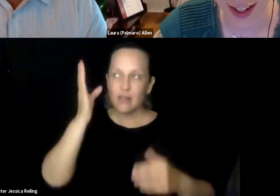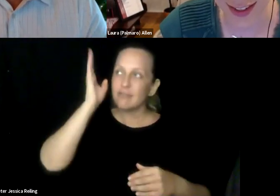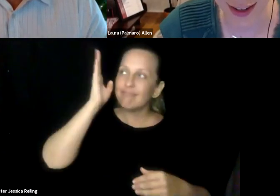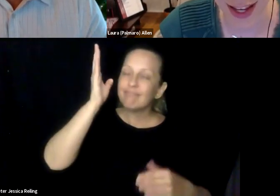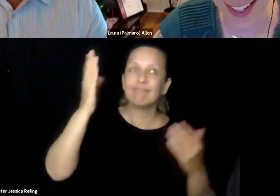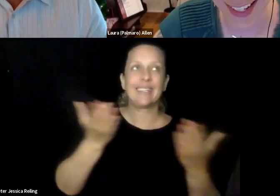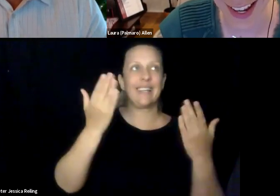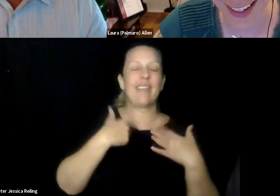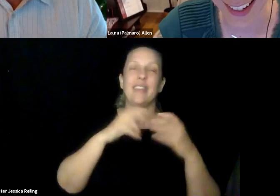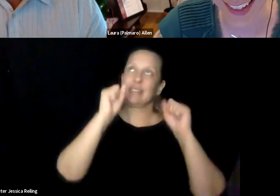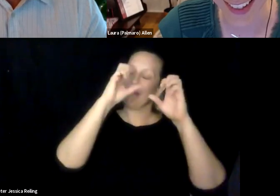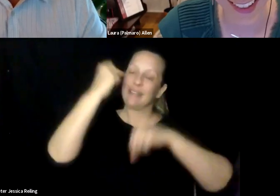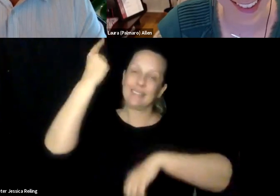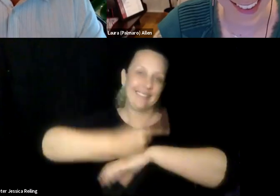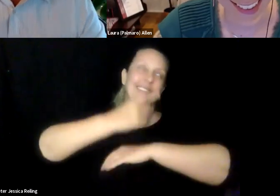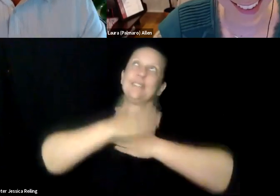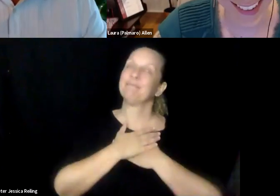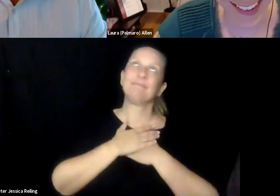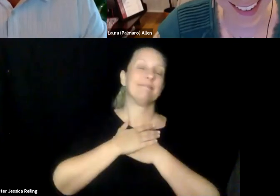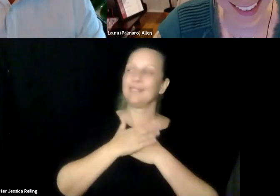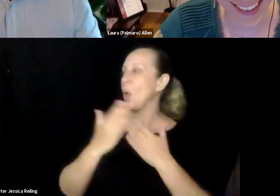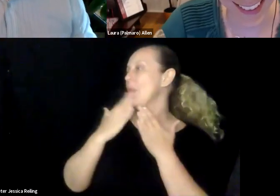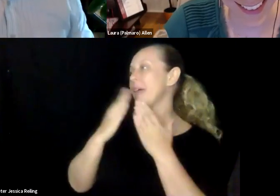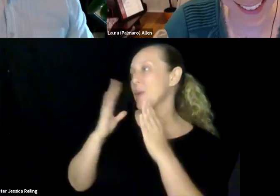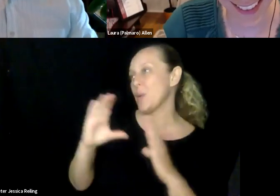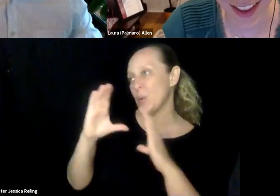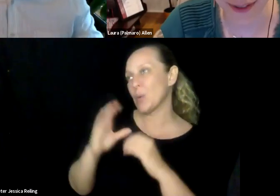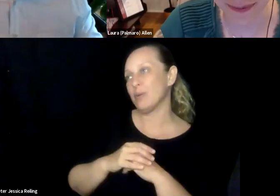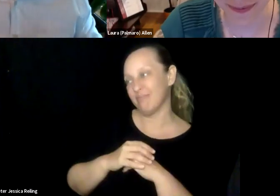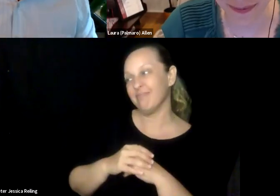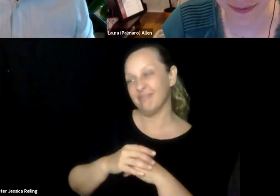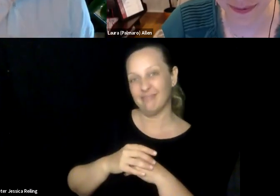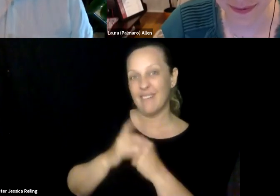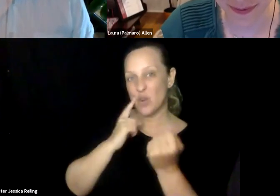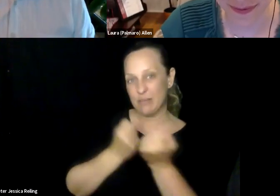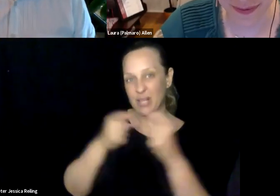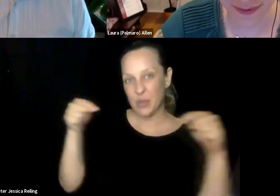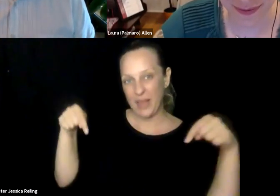I just want to say thank you so much, thanks for having me and thanks for putting this on, I think it's an amazing day.